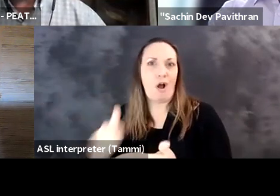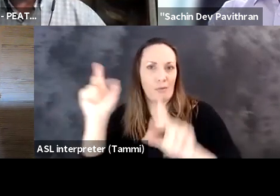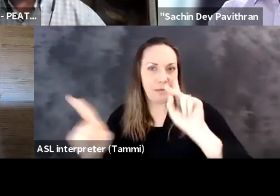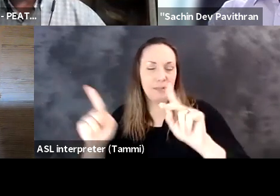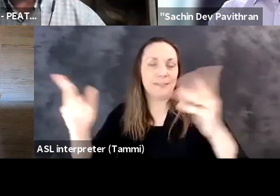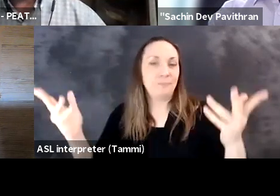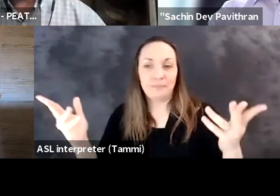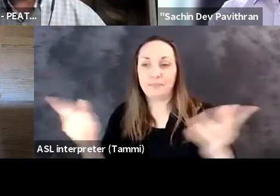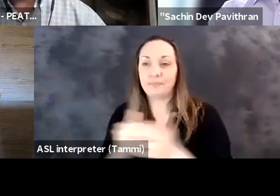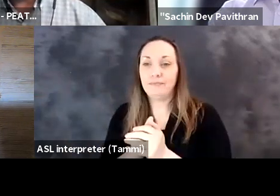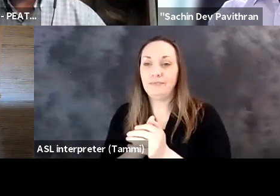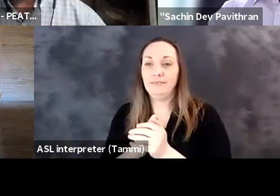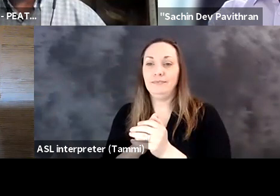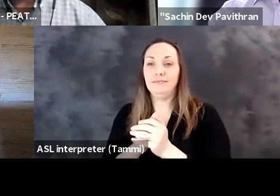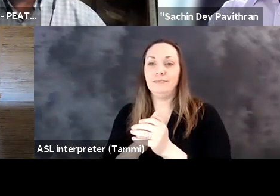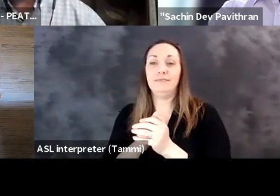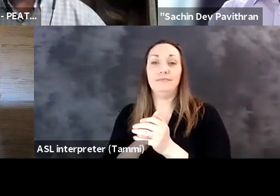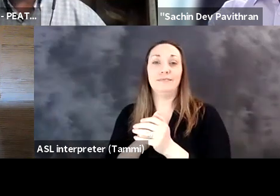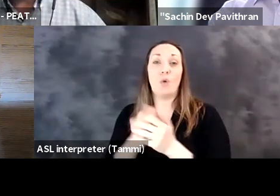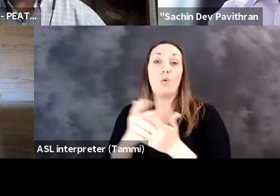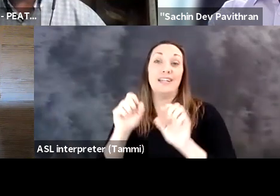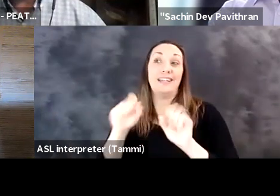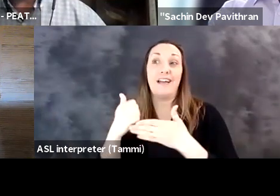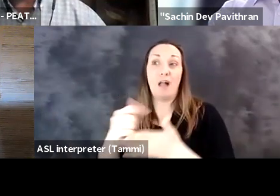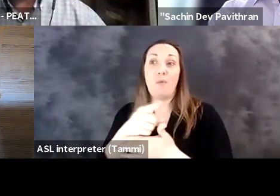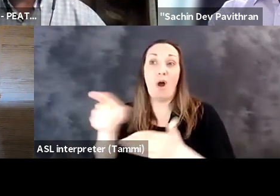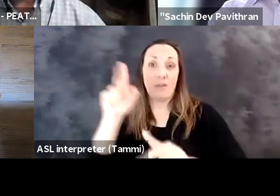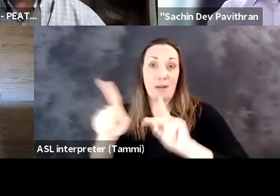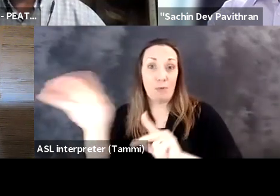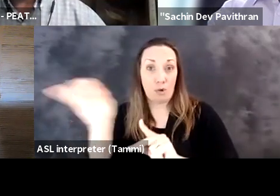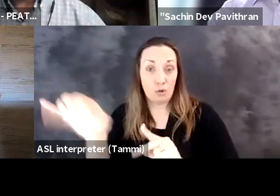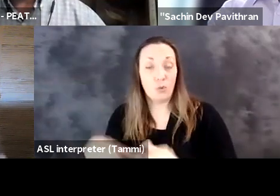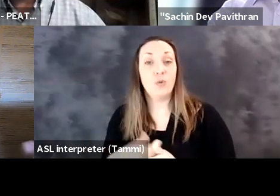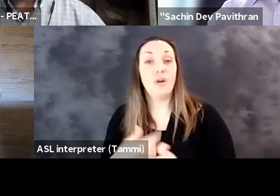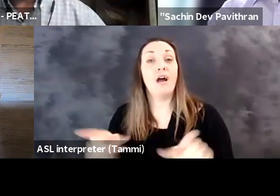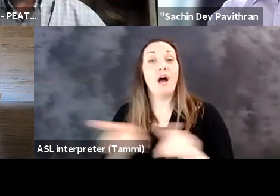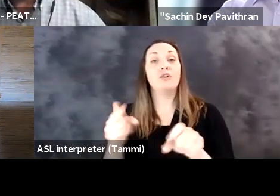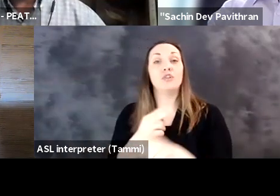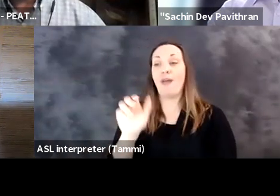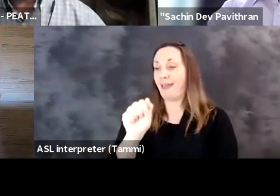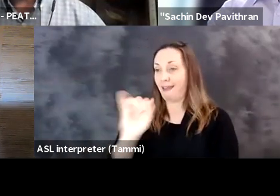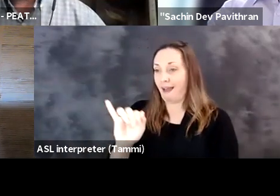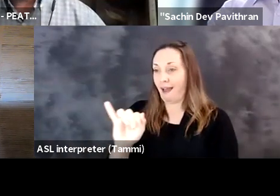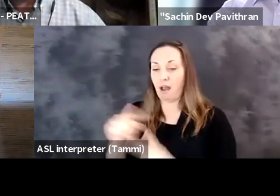darn helpful for everyone else.